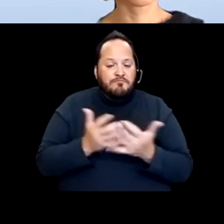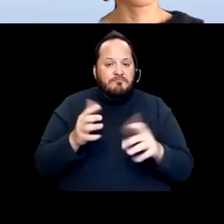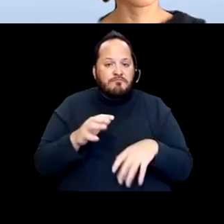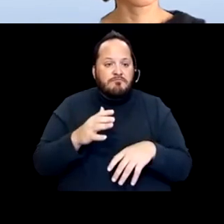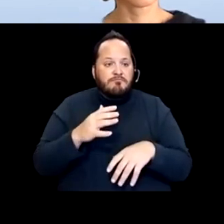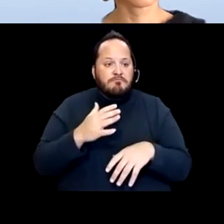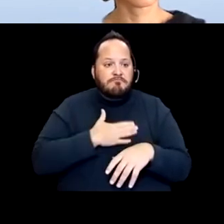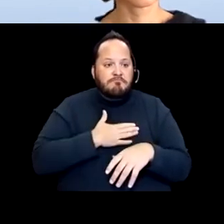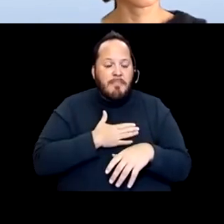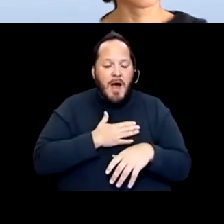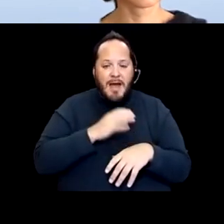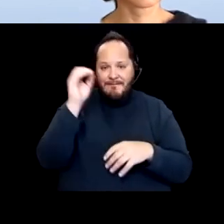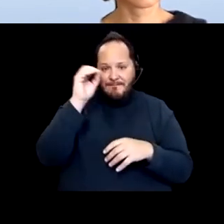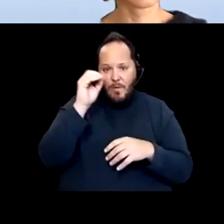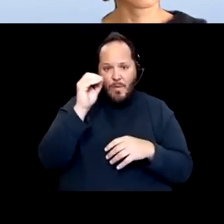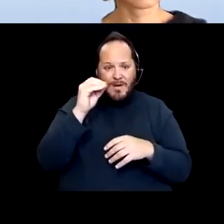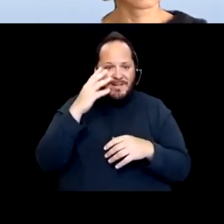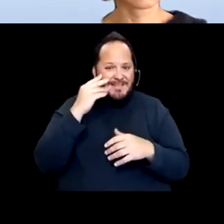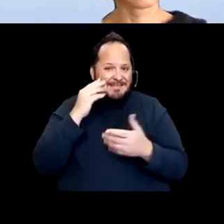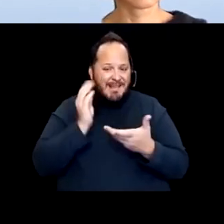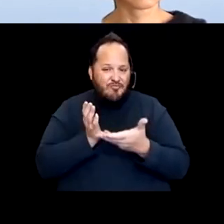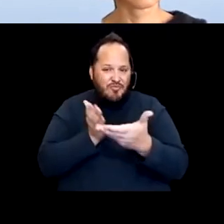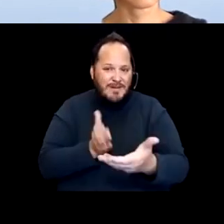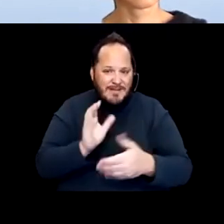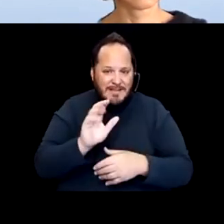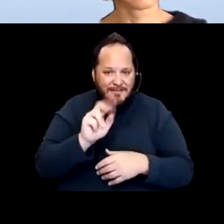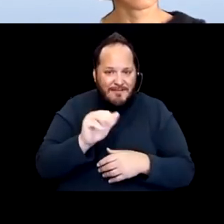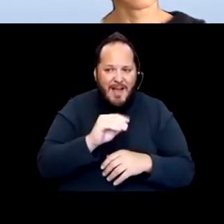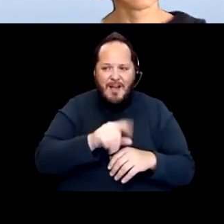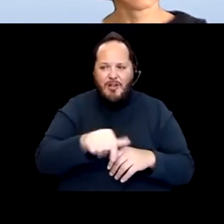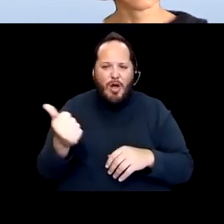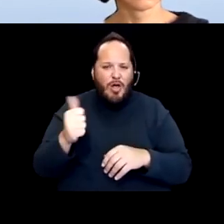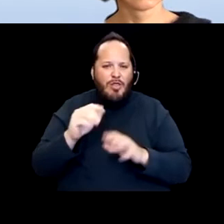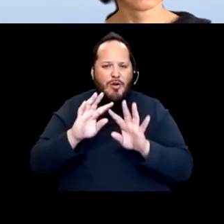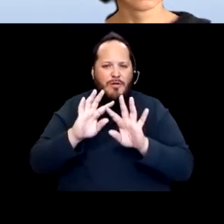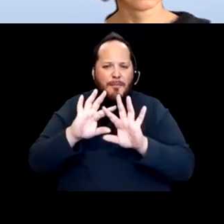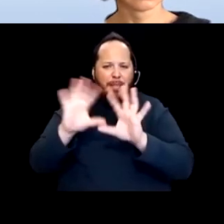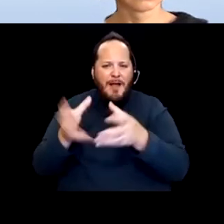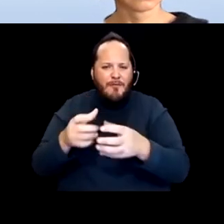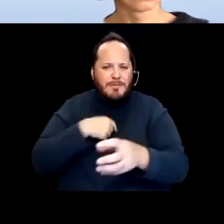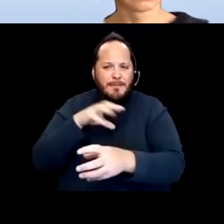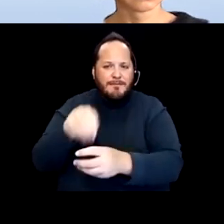and all the platforms that I'm invited to is to, or that I push myself into.